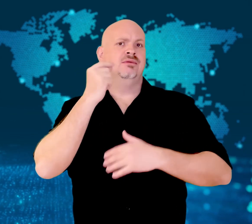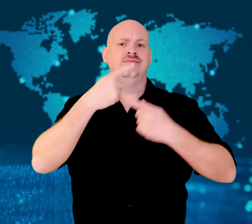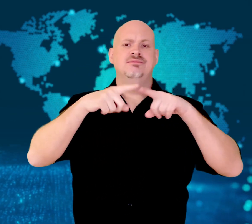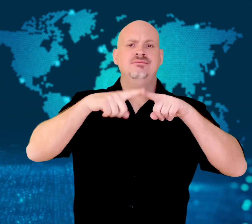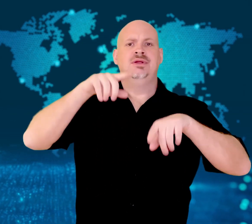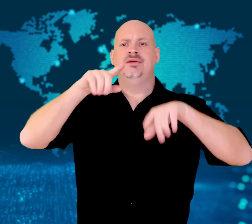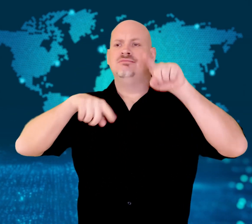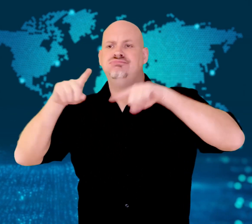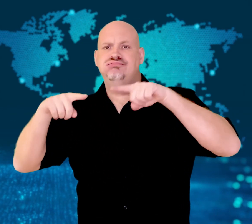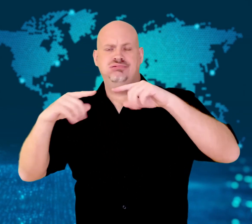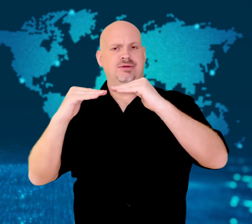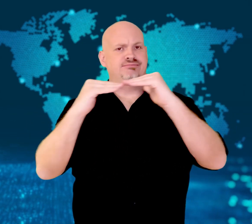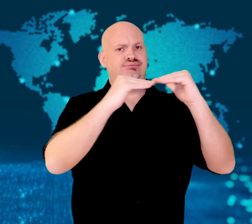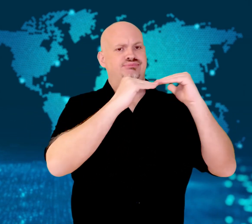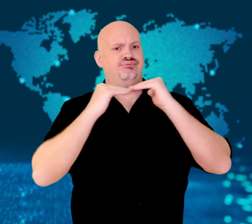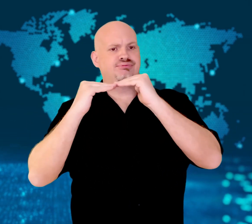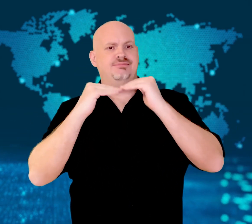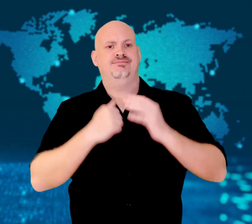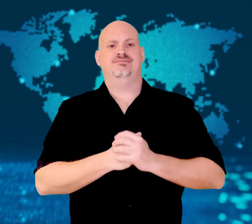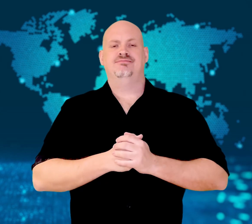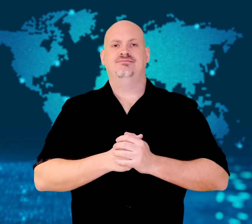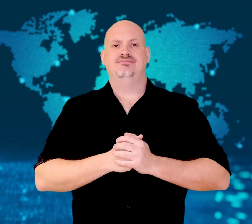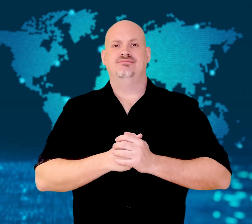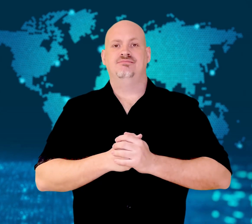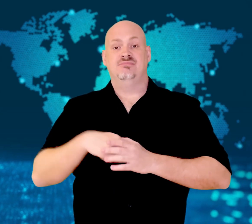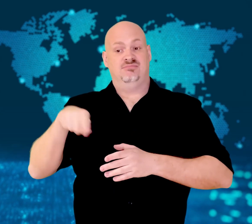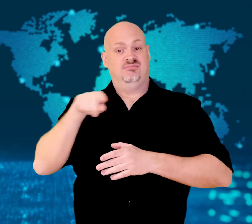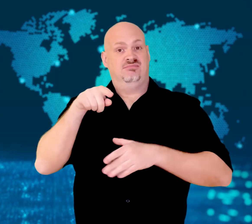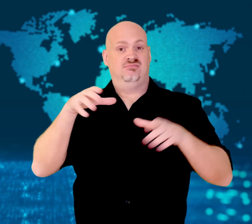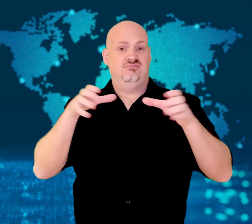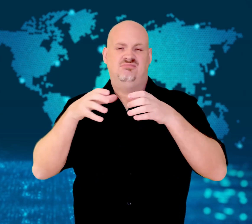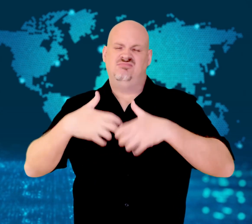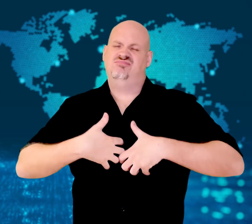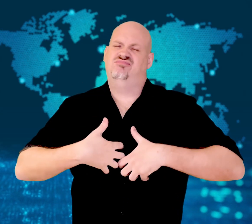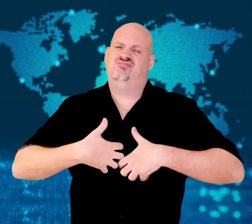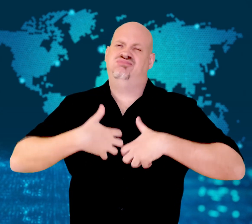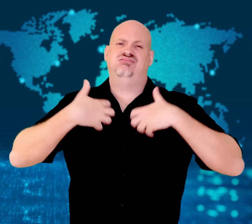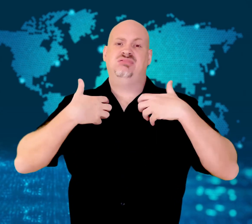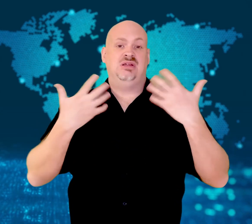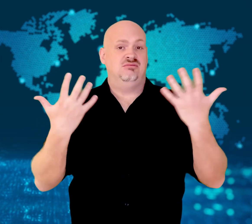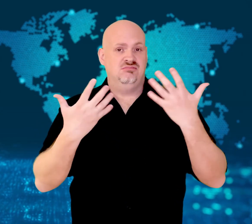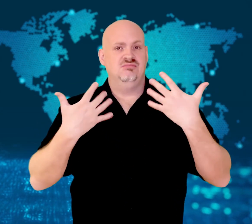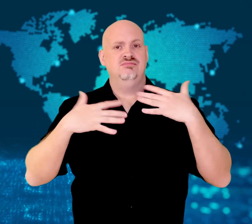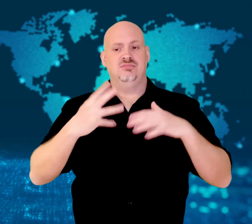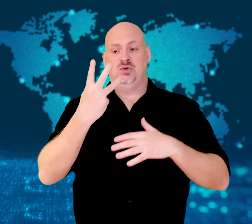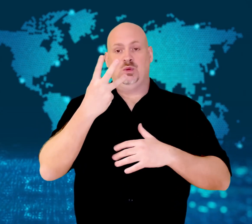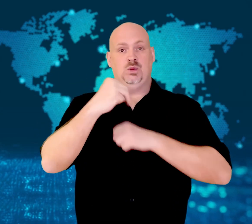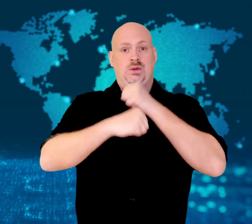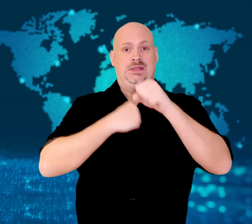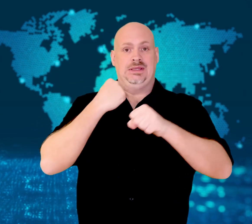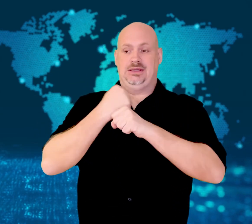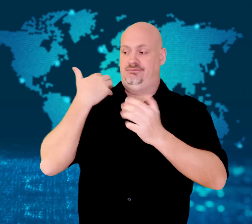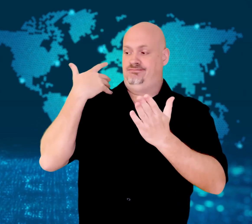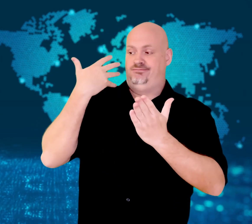prisons over the last three years.